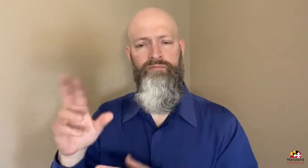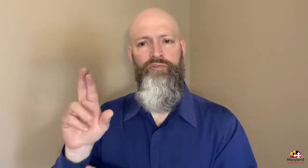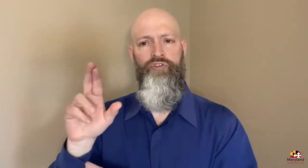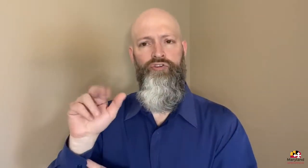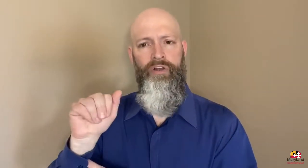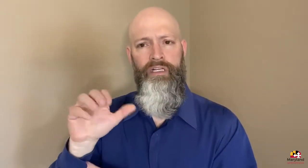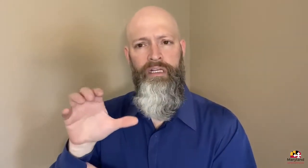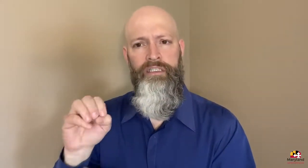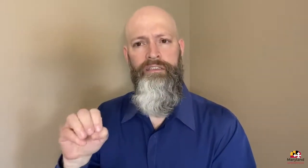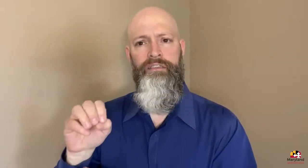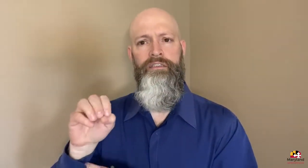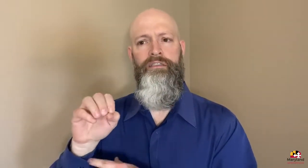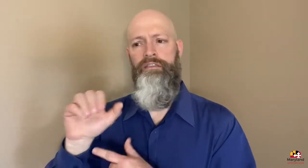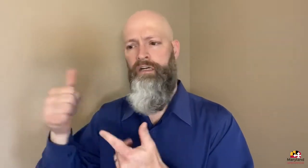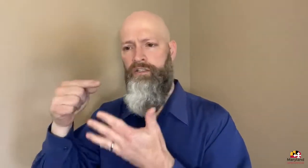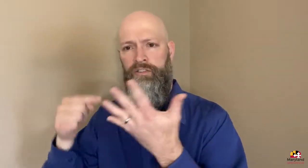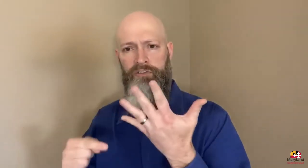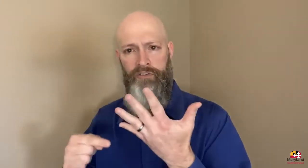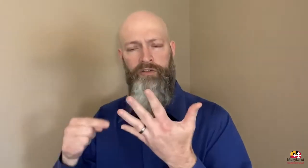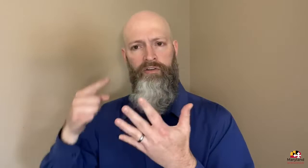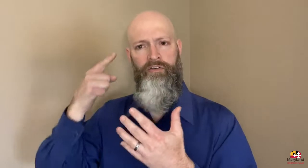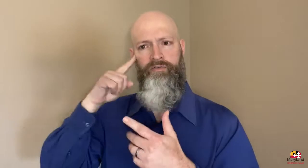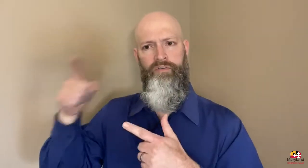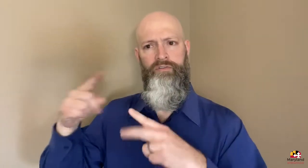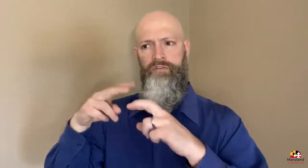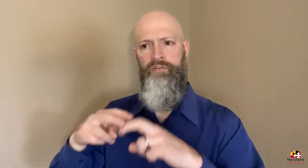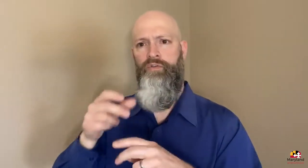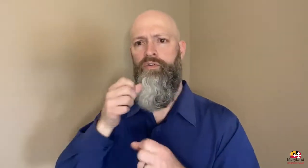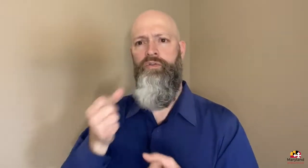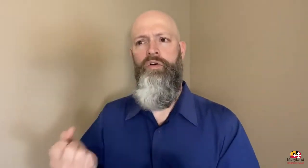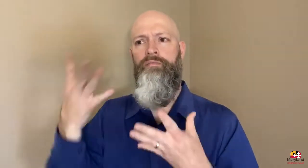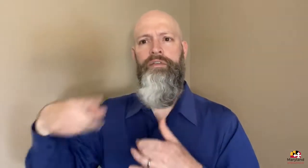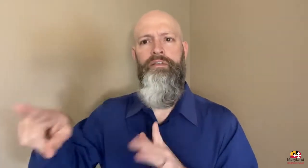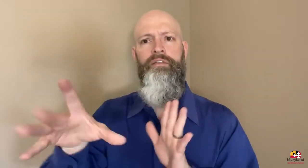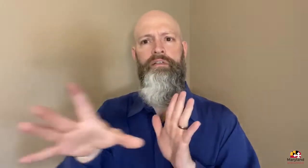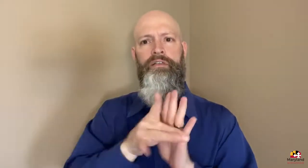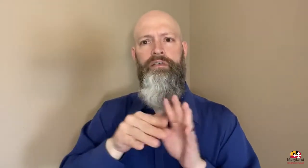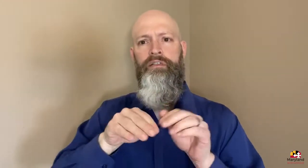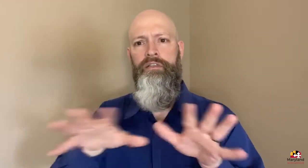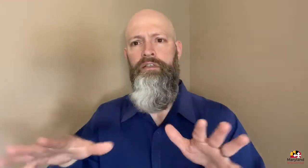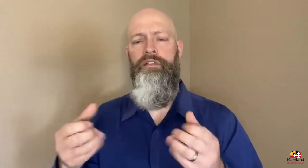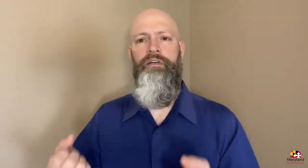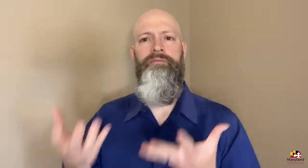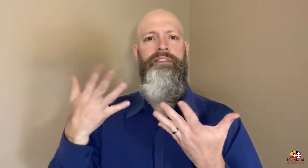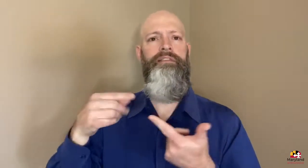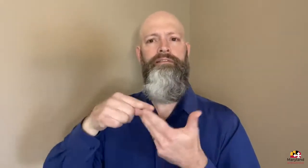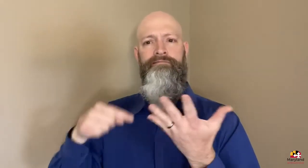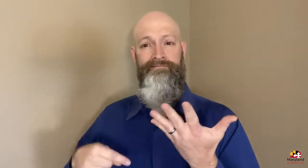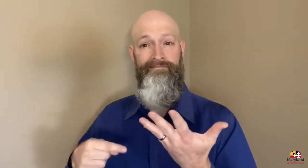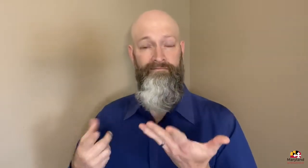on racial and ethnic breakdowns on COVID-19 cases.